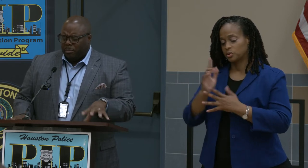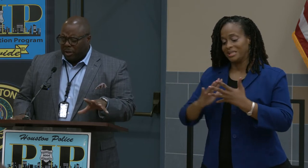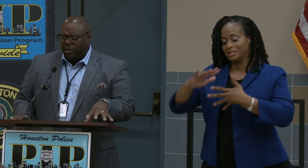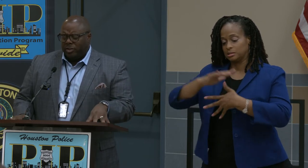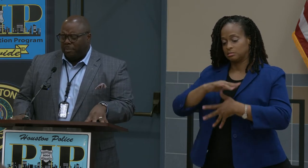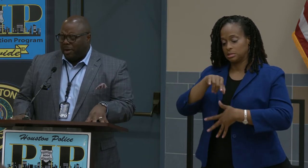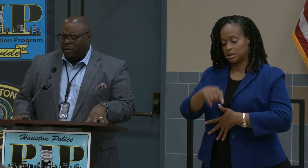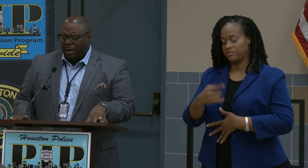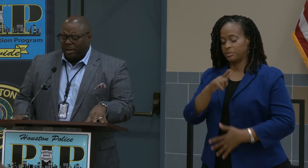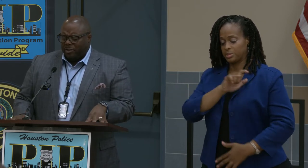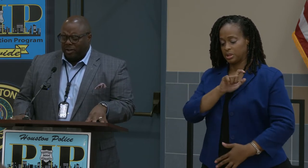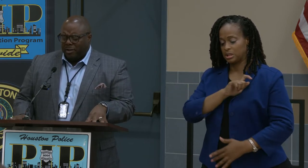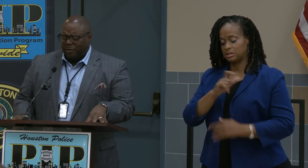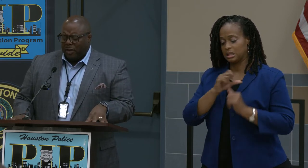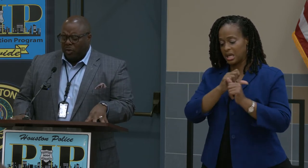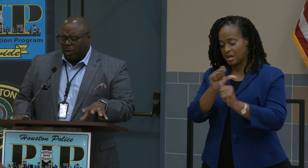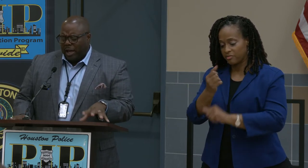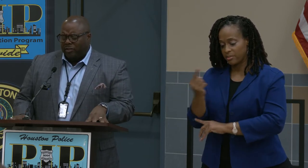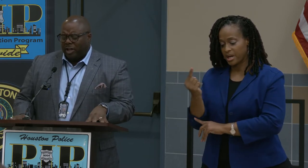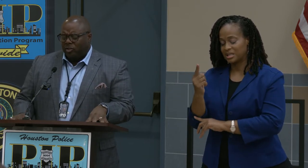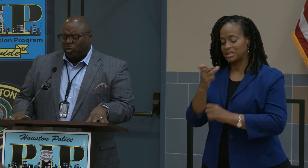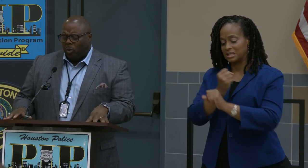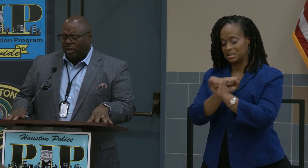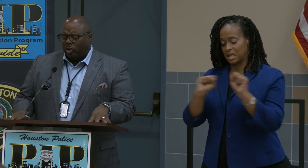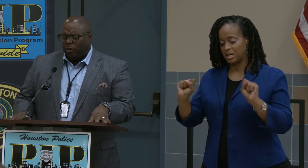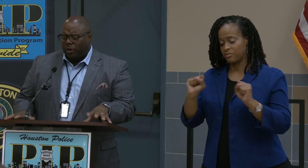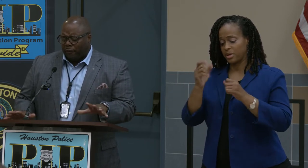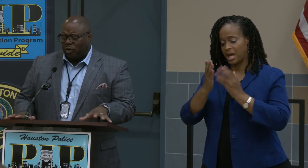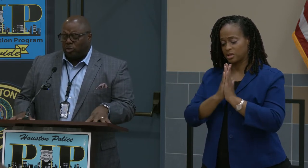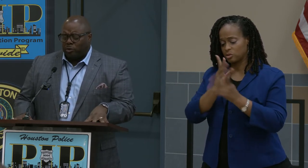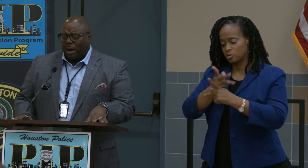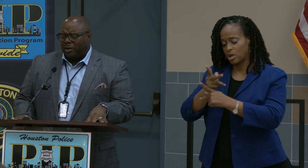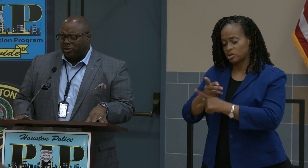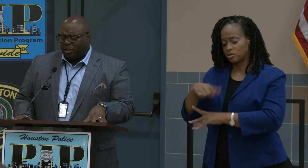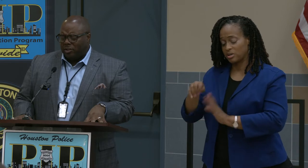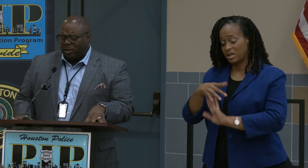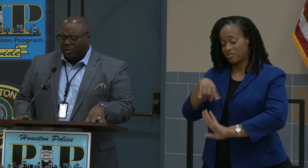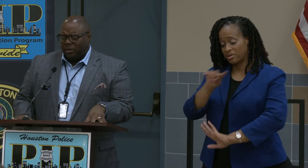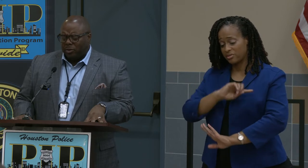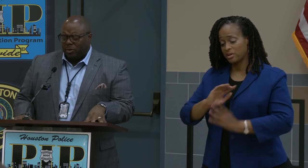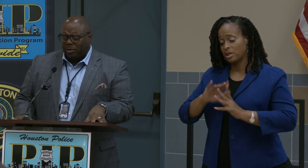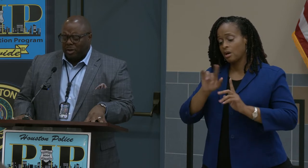Please keep everybody safe. We ask that you watch over the first responders in the City of Houston,